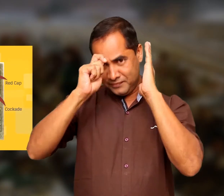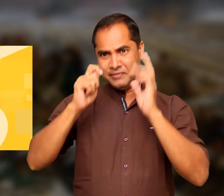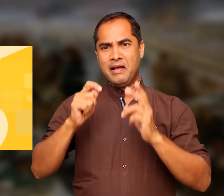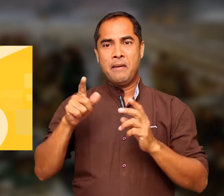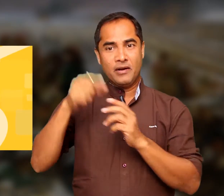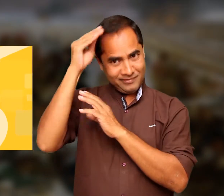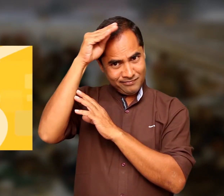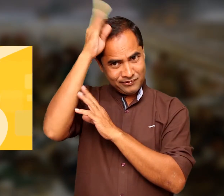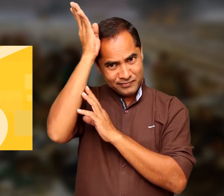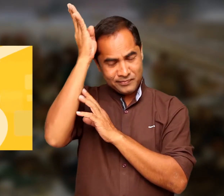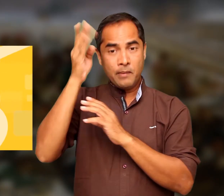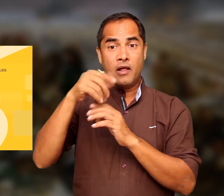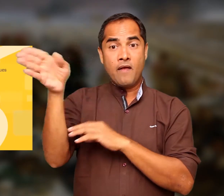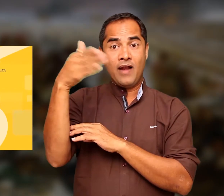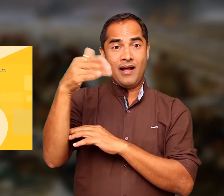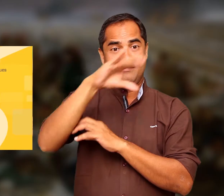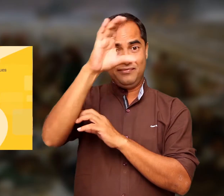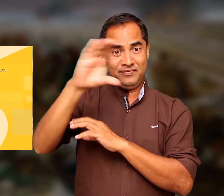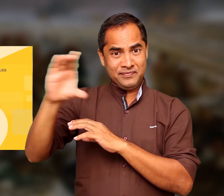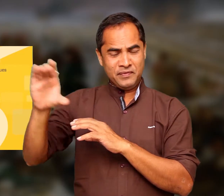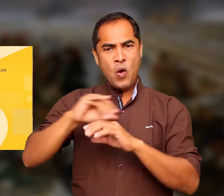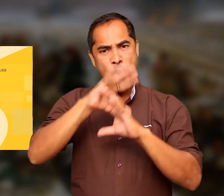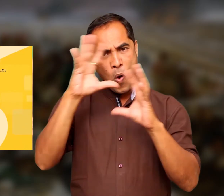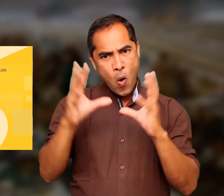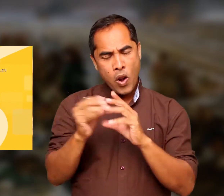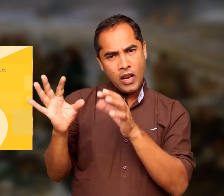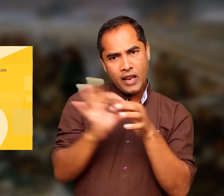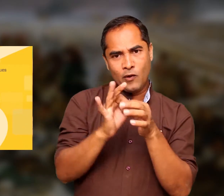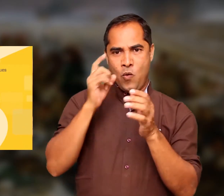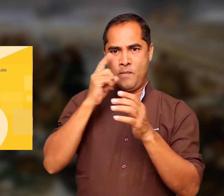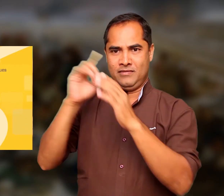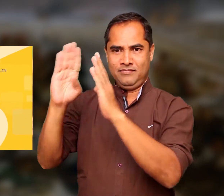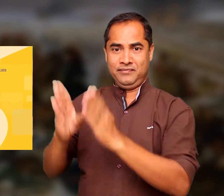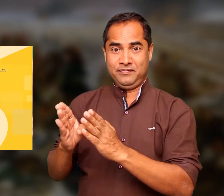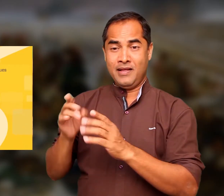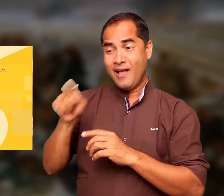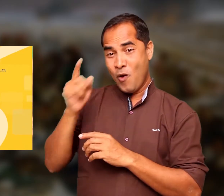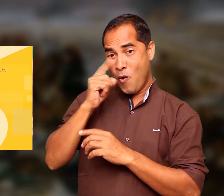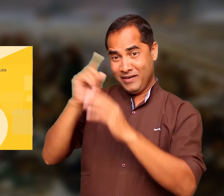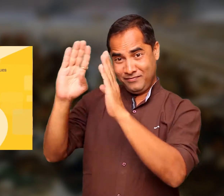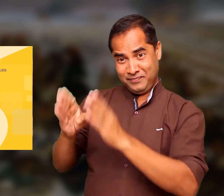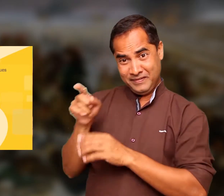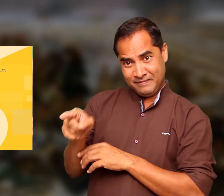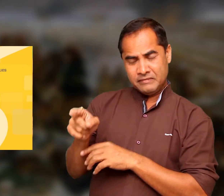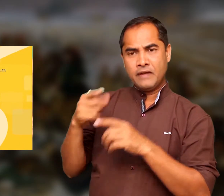Republic - the red cap, the tricolor, the cockade. The statues were erected in